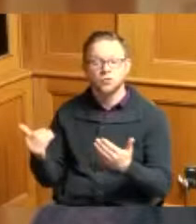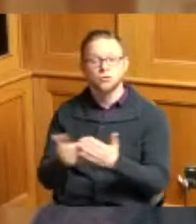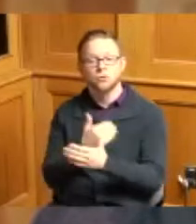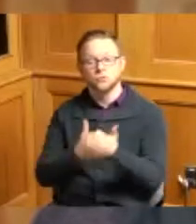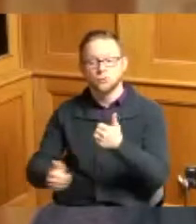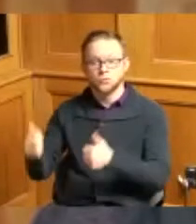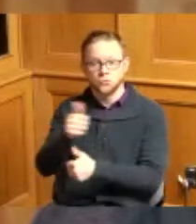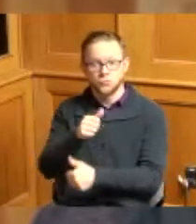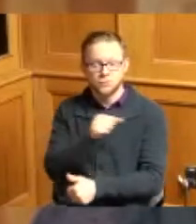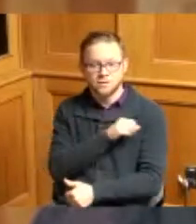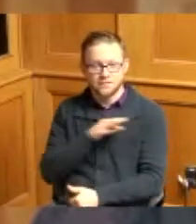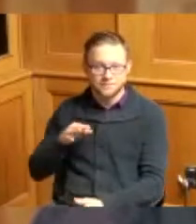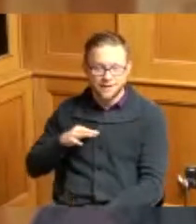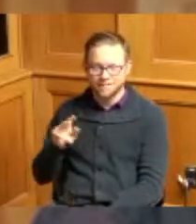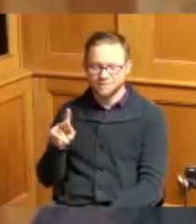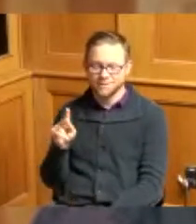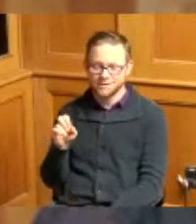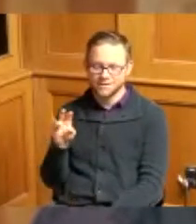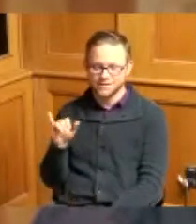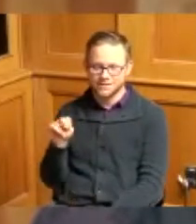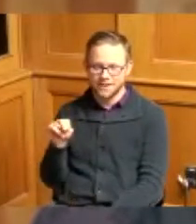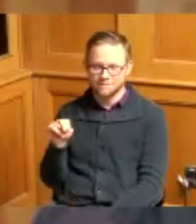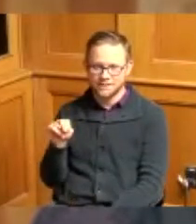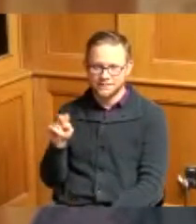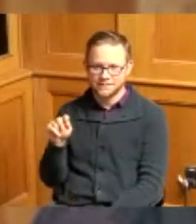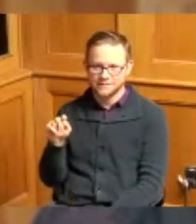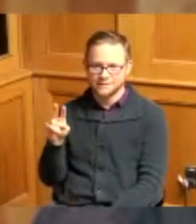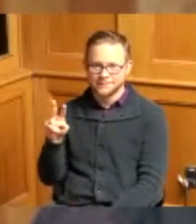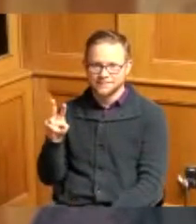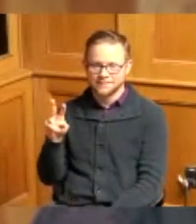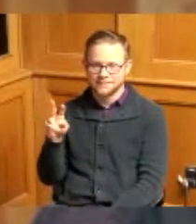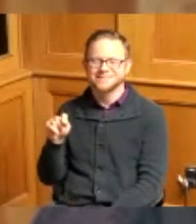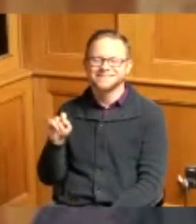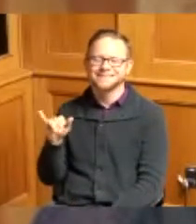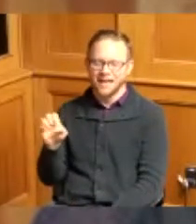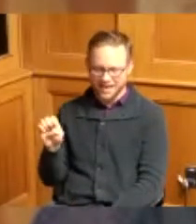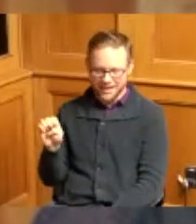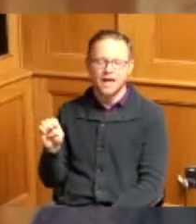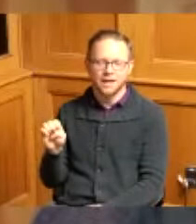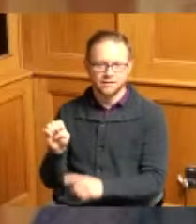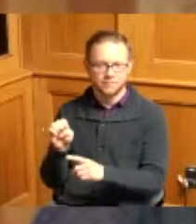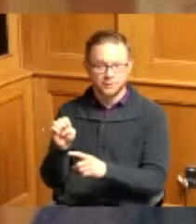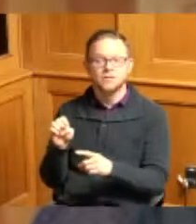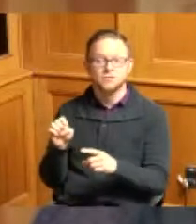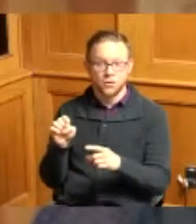Ty is also in the room he she's leaving today and he's starting today so thank you both and